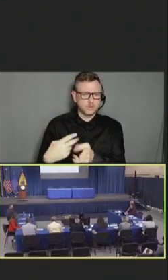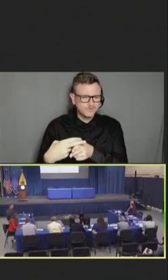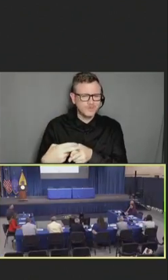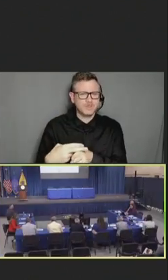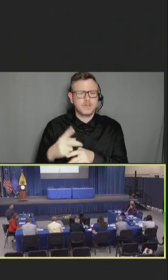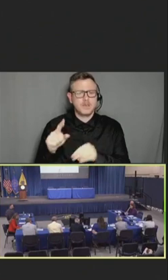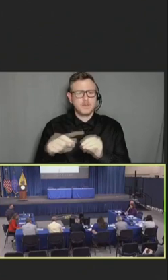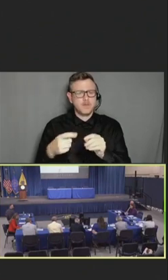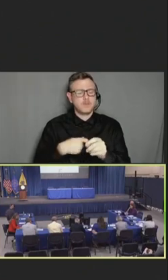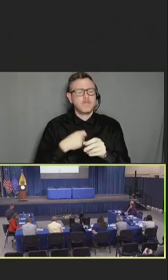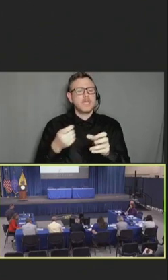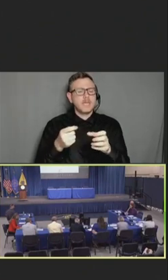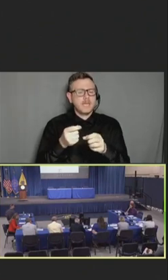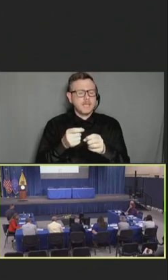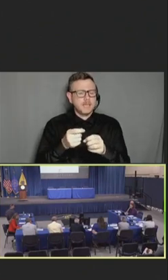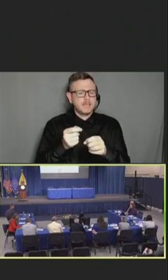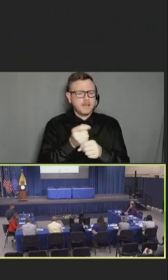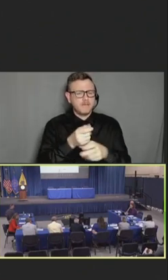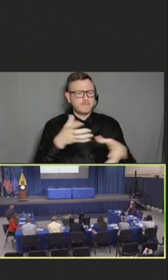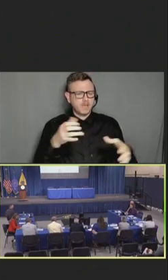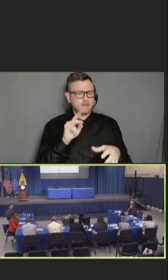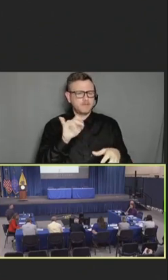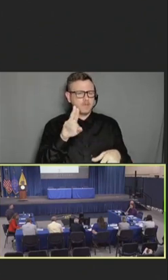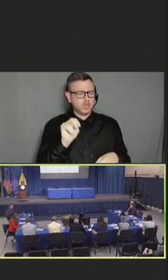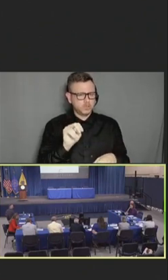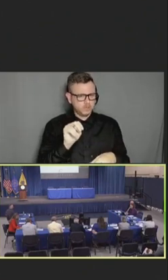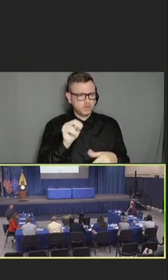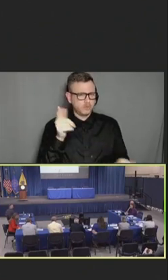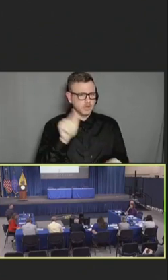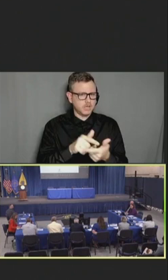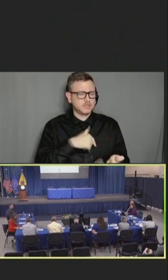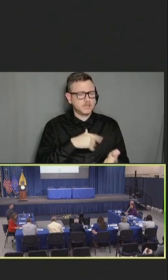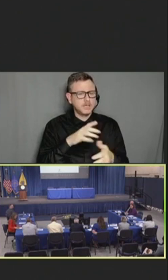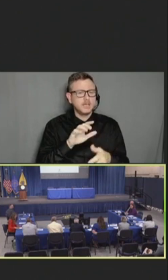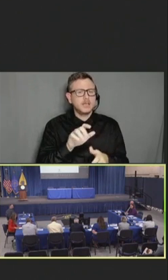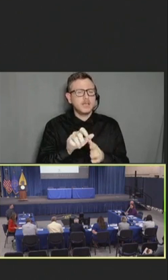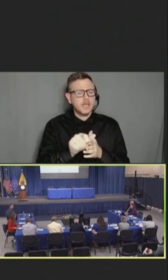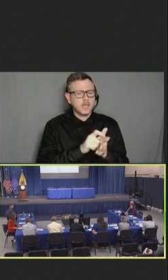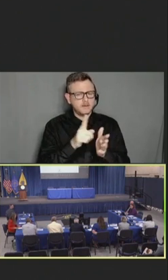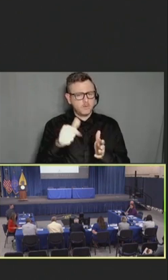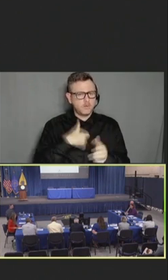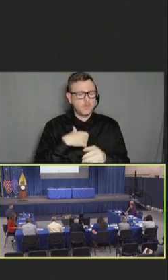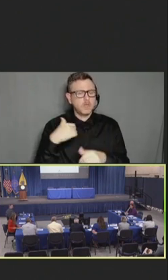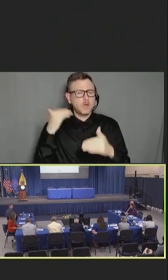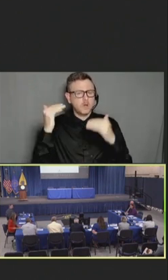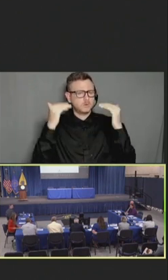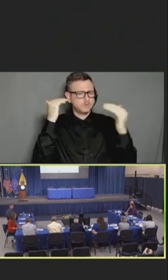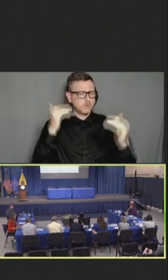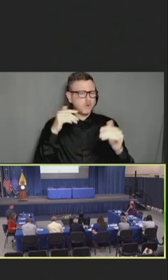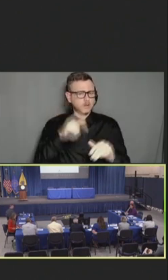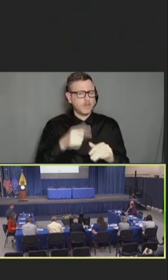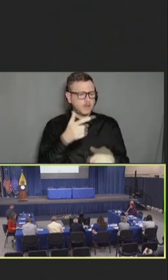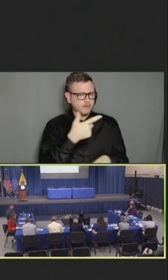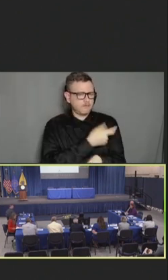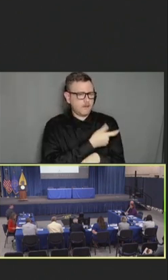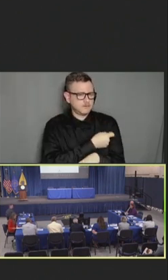Inflation Reduction Act and the impact of the adult vaccine provisions for Medicare and Medicaid.